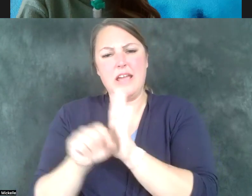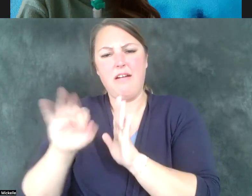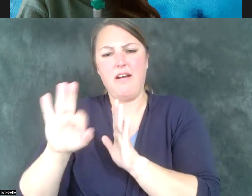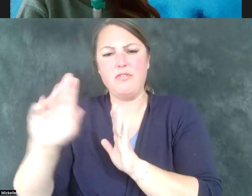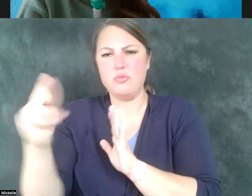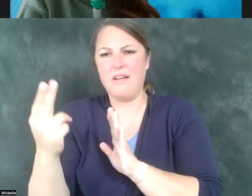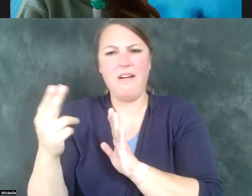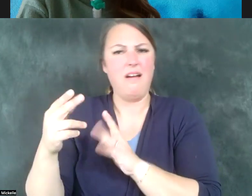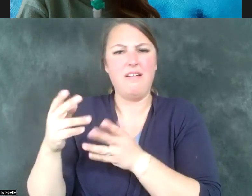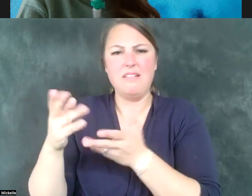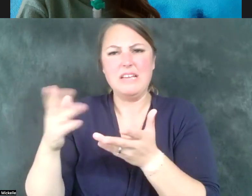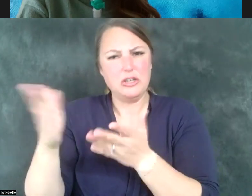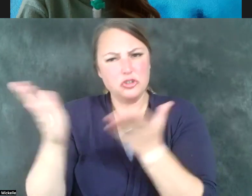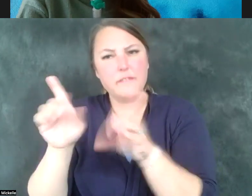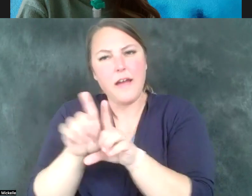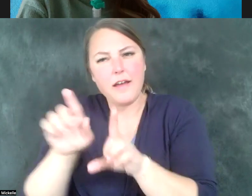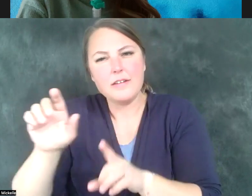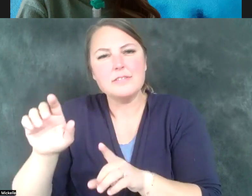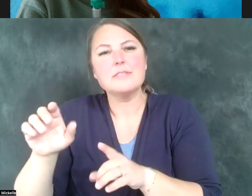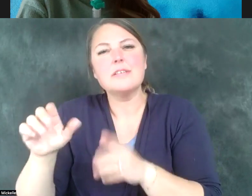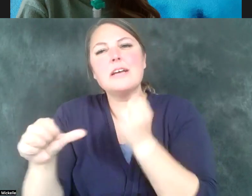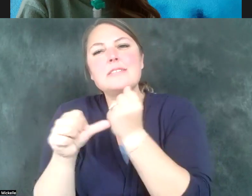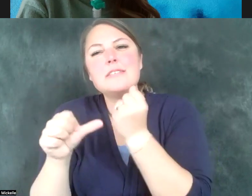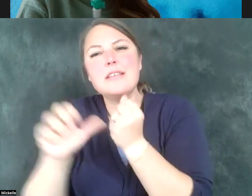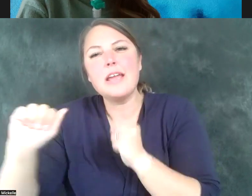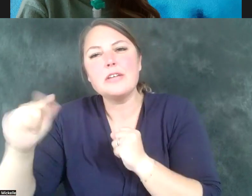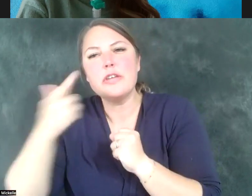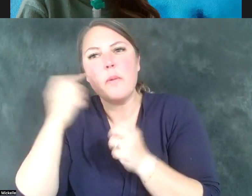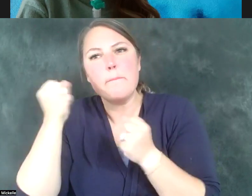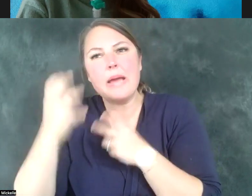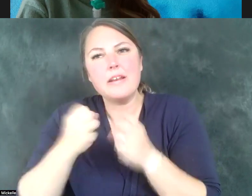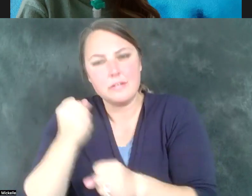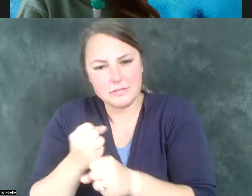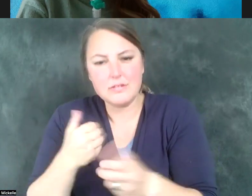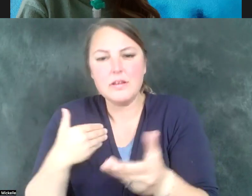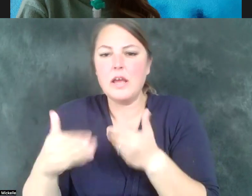years, but he was impaired to a significant degree in terms of his